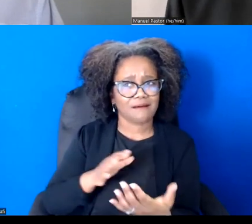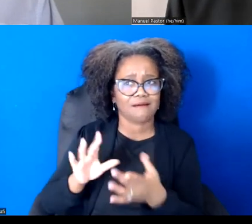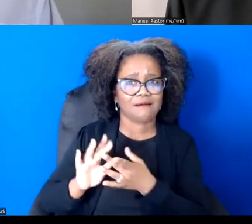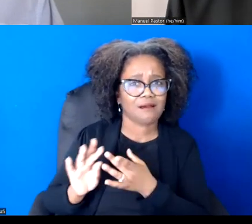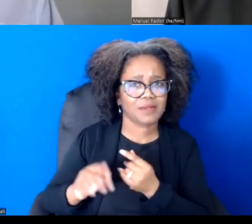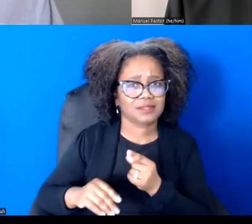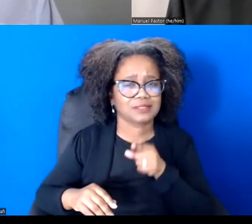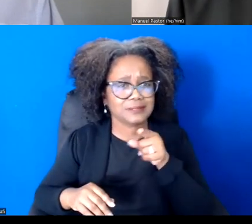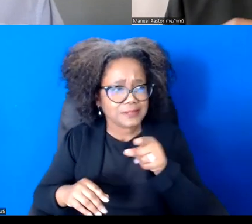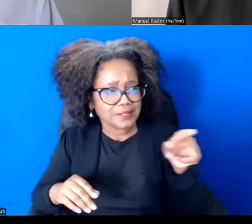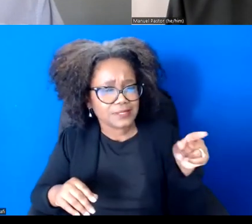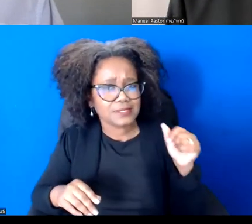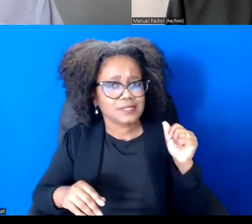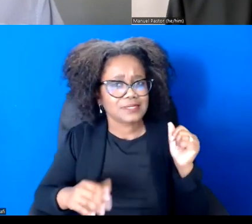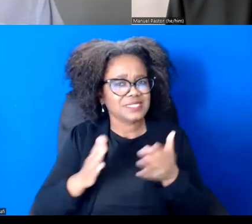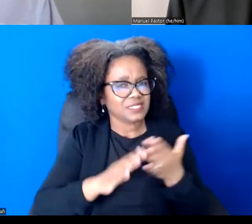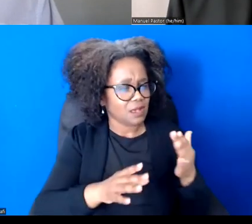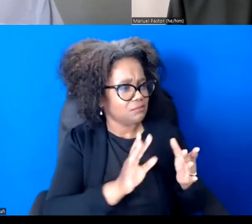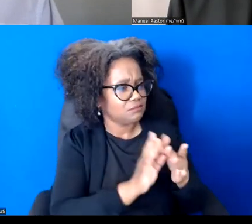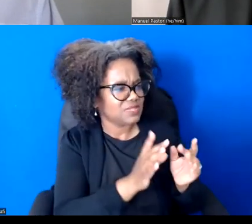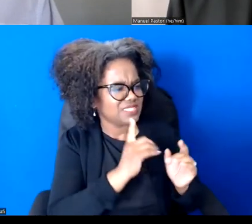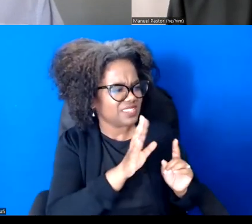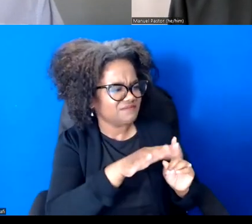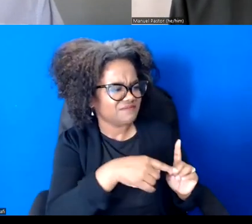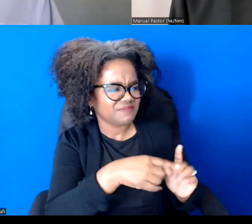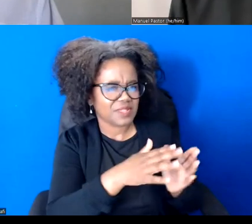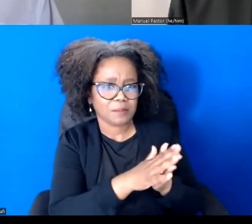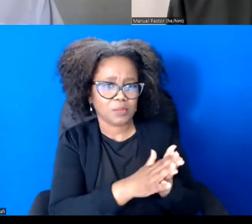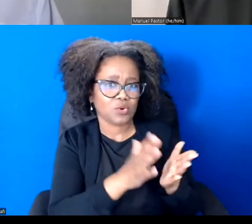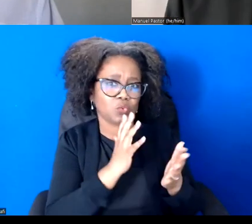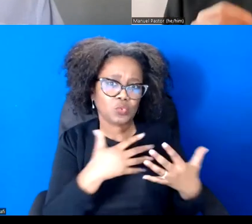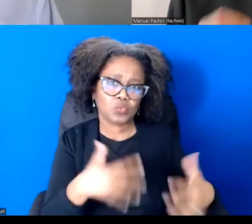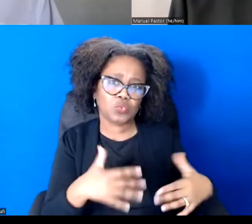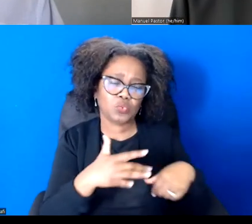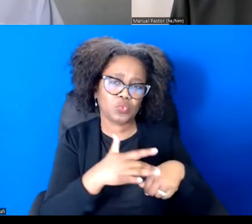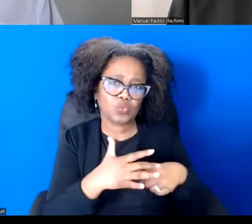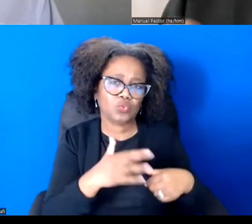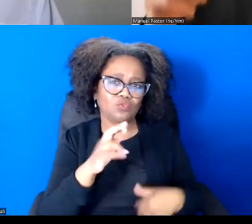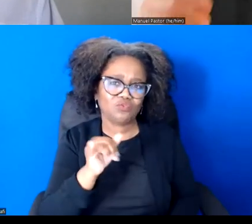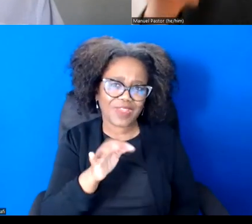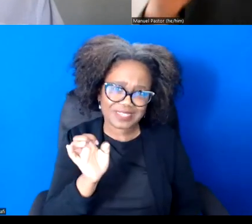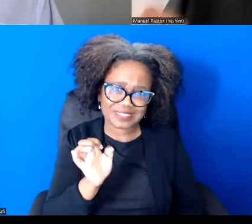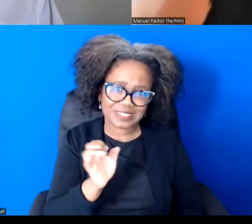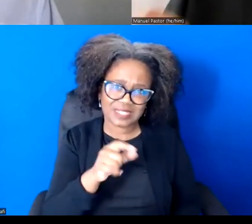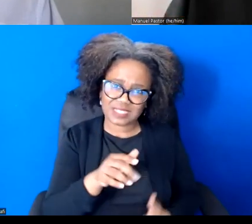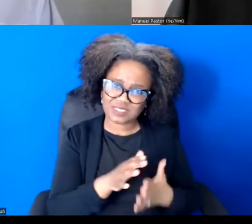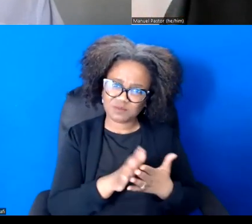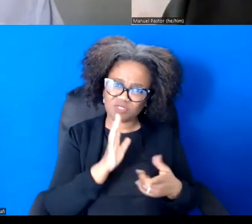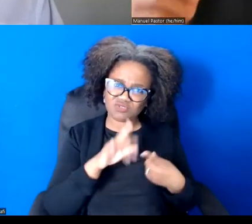race, too much about race in a book about economics. And so in the next draft, we talked more about race.